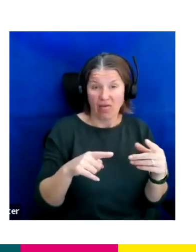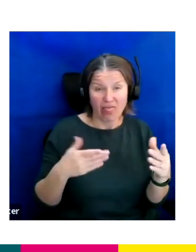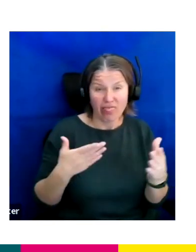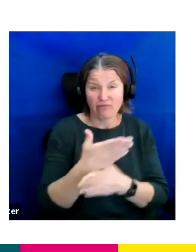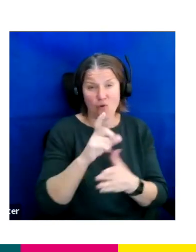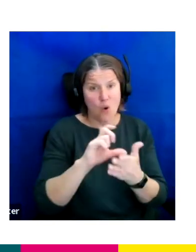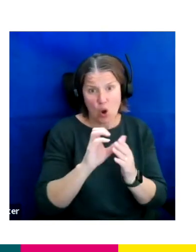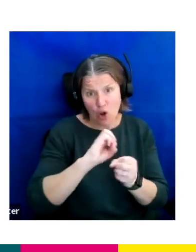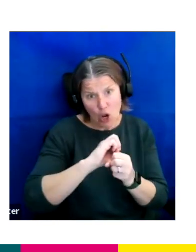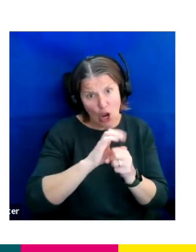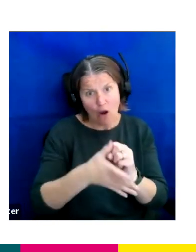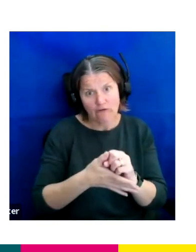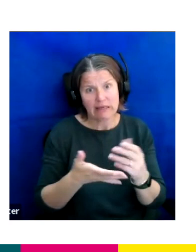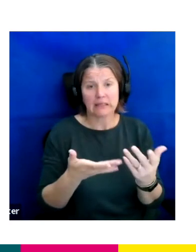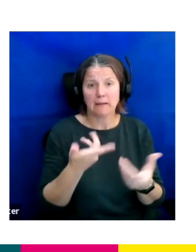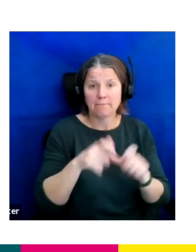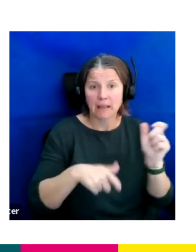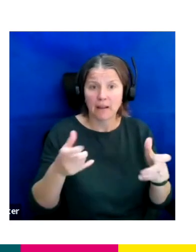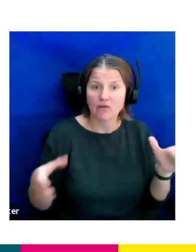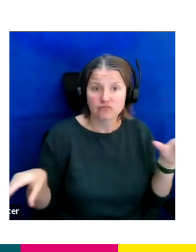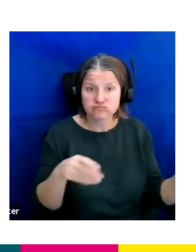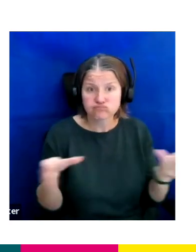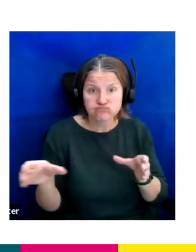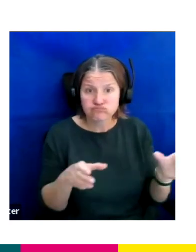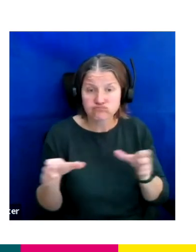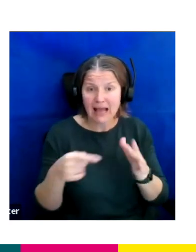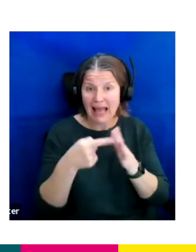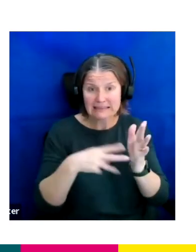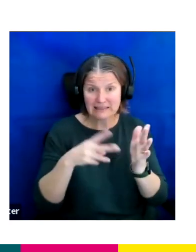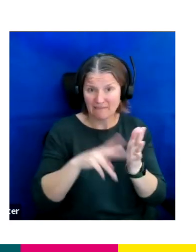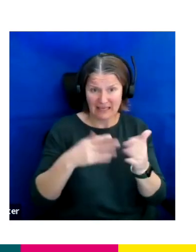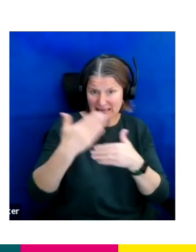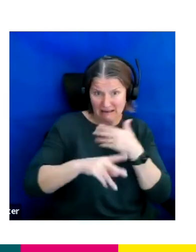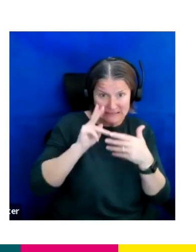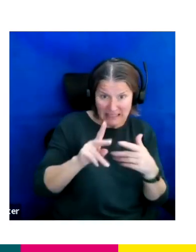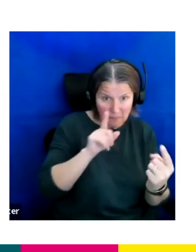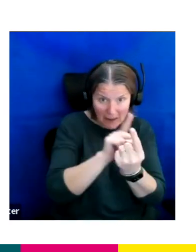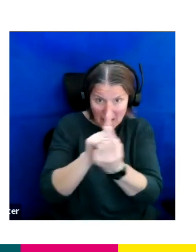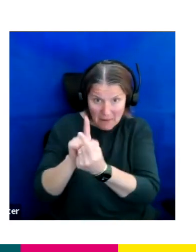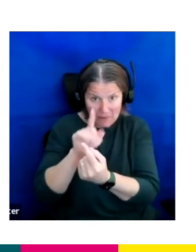we've people have joined ITV that may not have met other members of the network. So it's a great opportunity to come together.